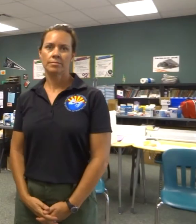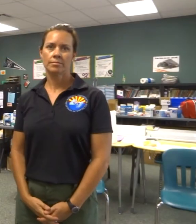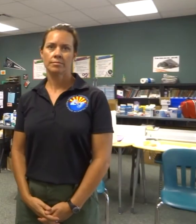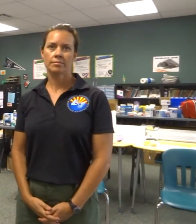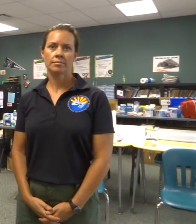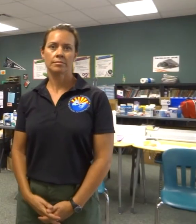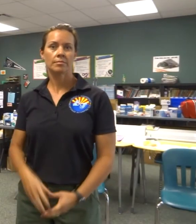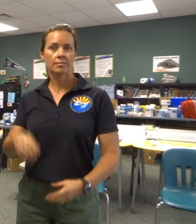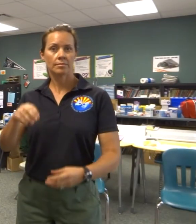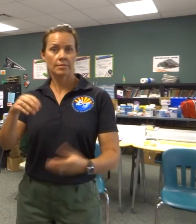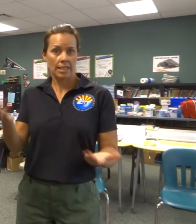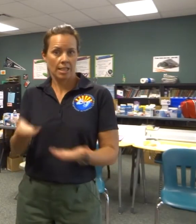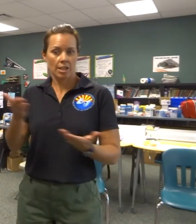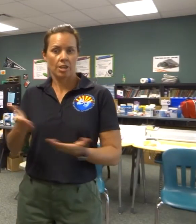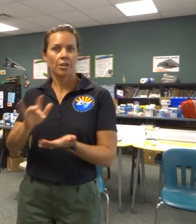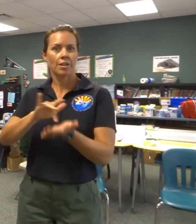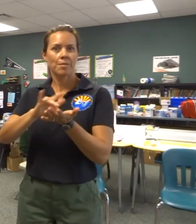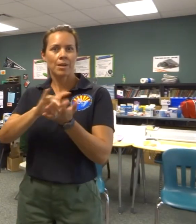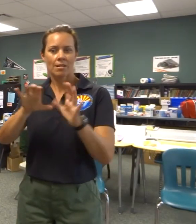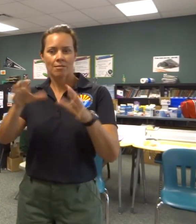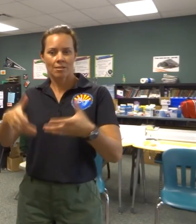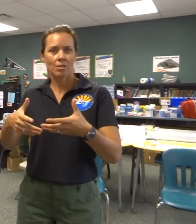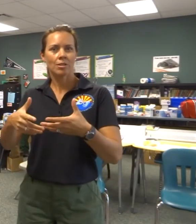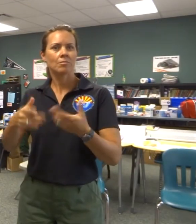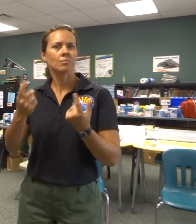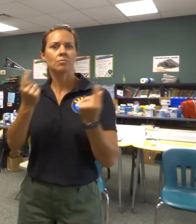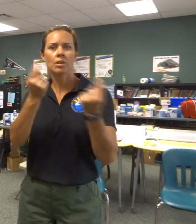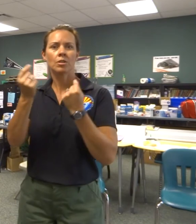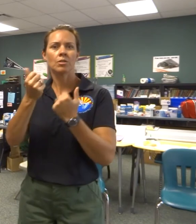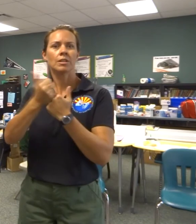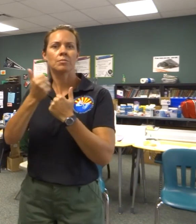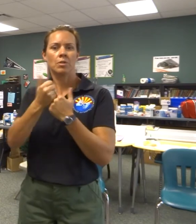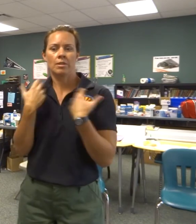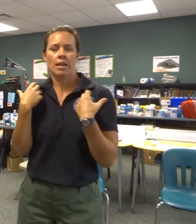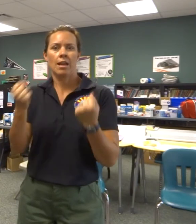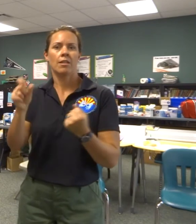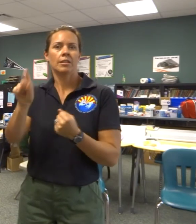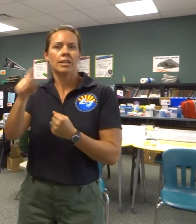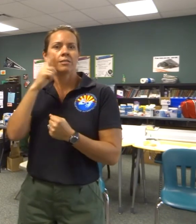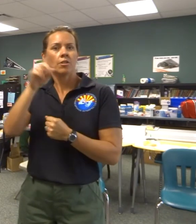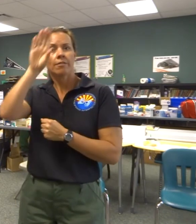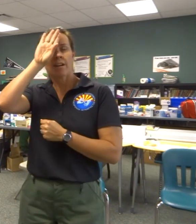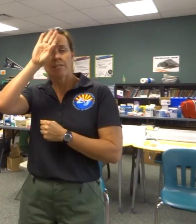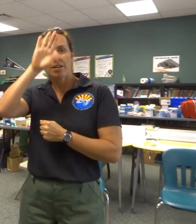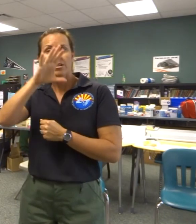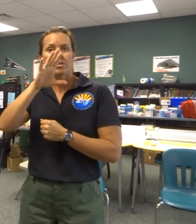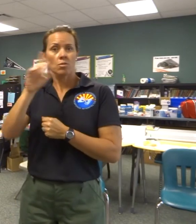Inside the medical unit they support the health needs of the firefighters in the camp and